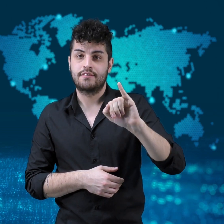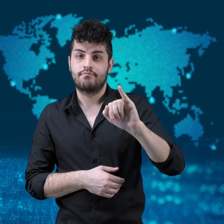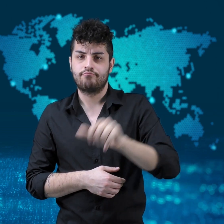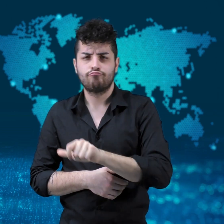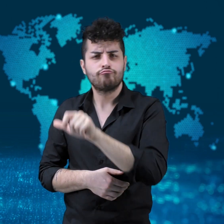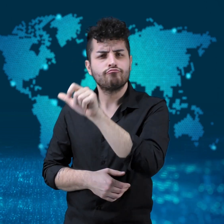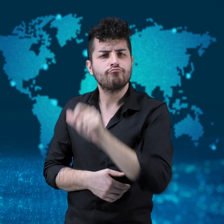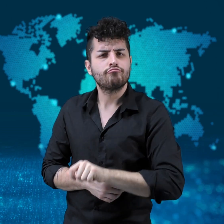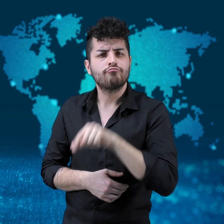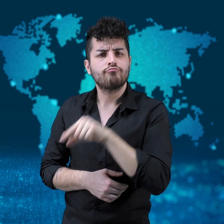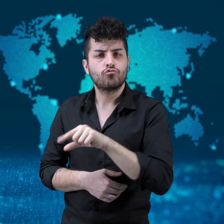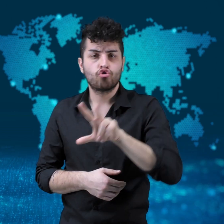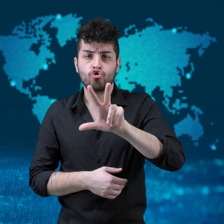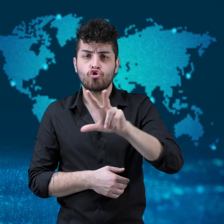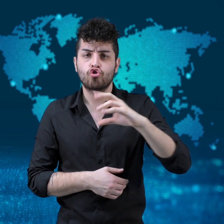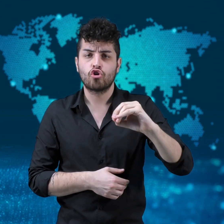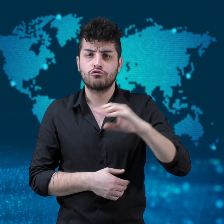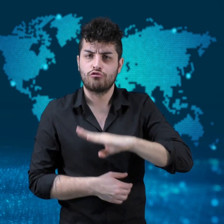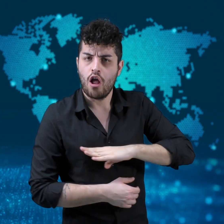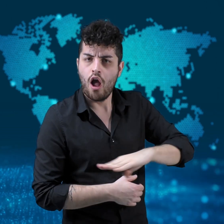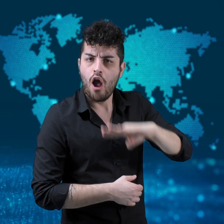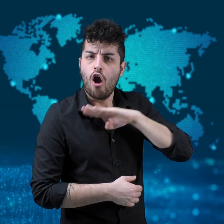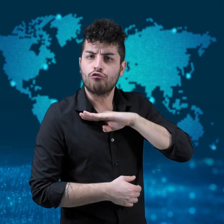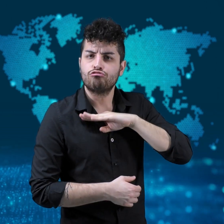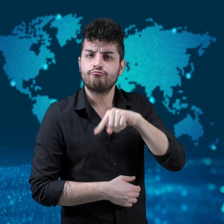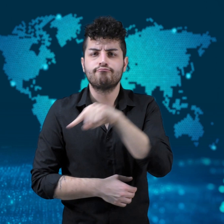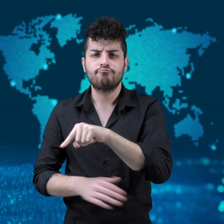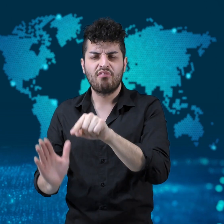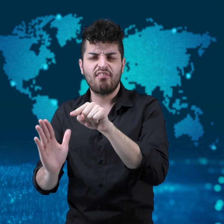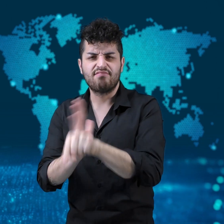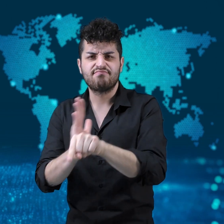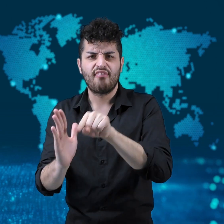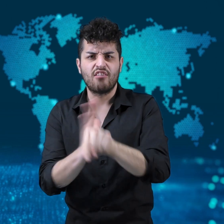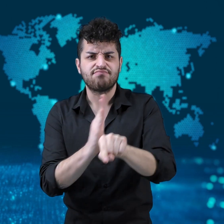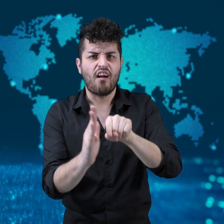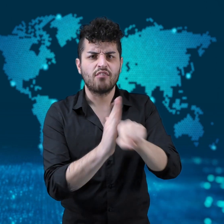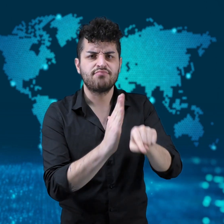killed and dismembered nine people.